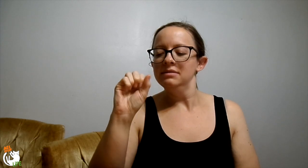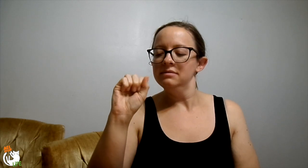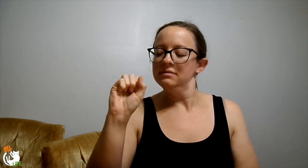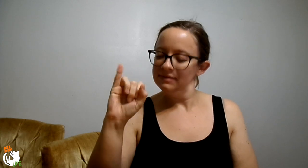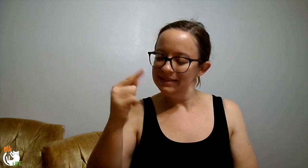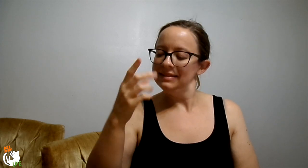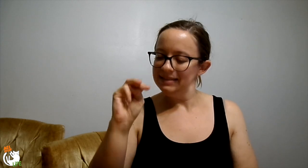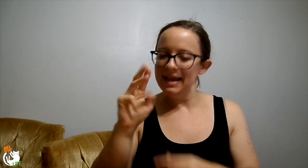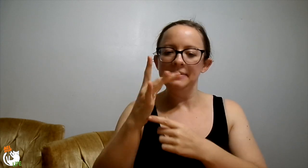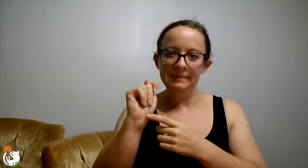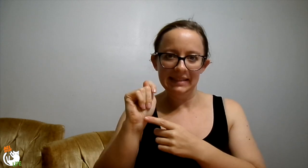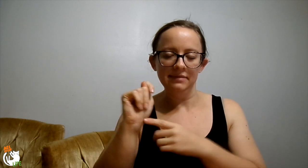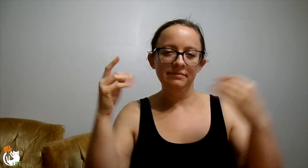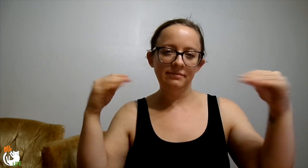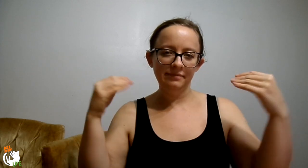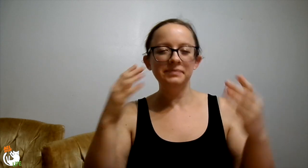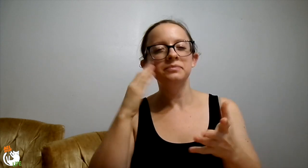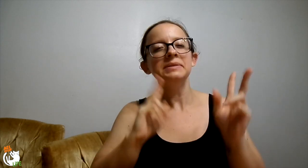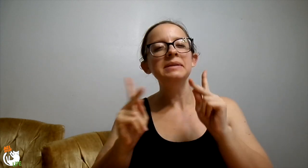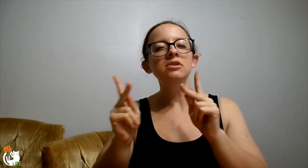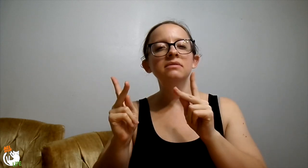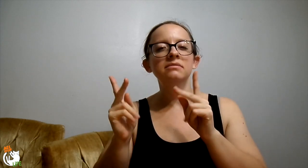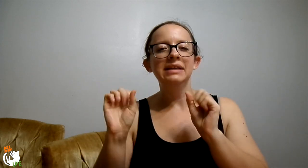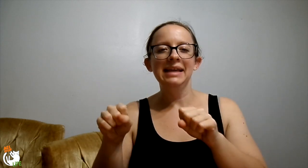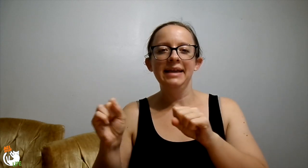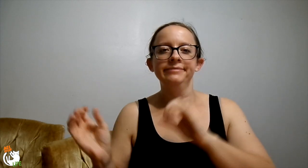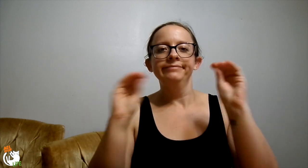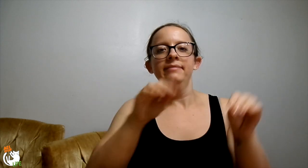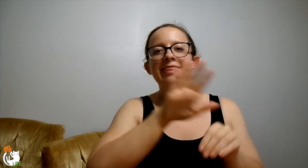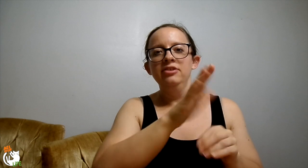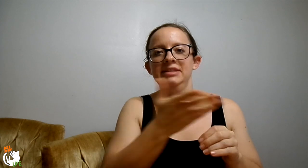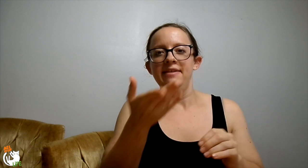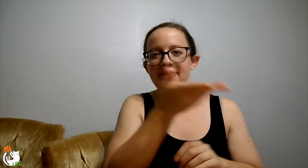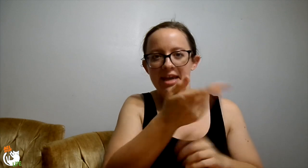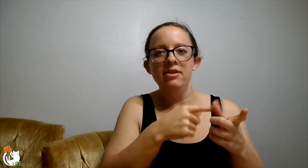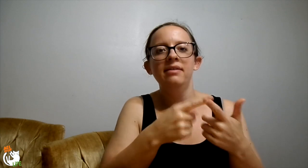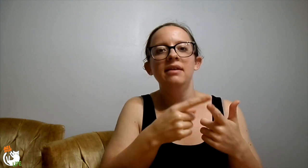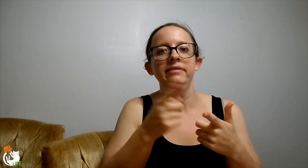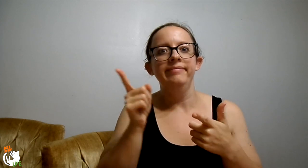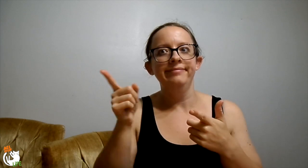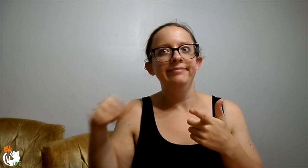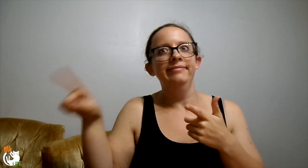Like I said, it's a consignment sale. So people can sell their things there